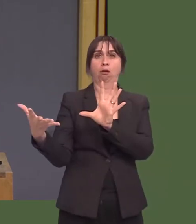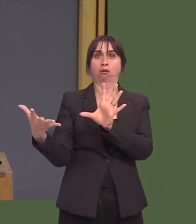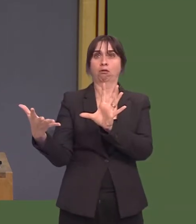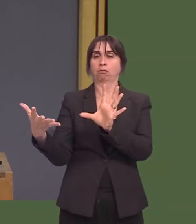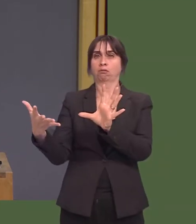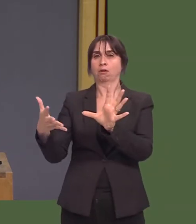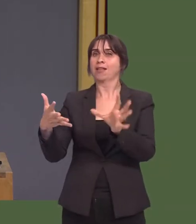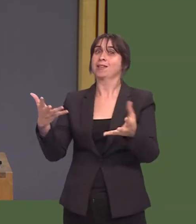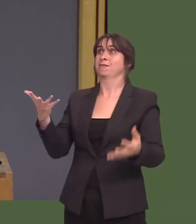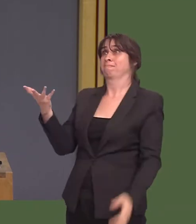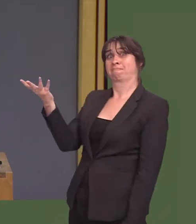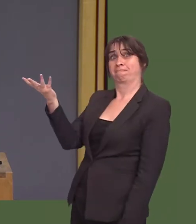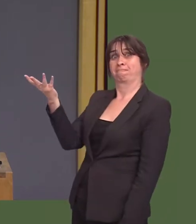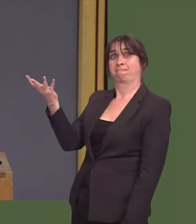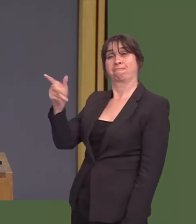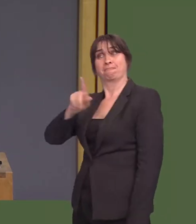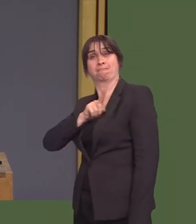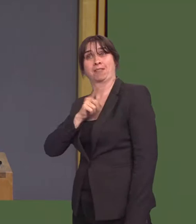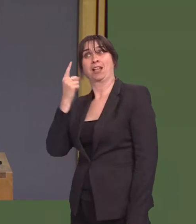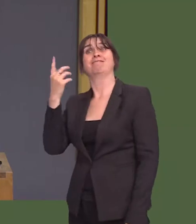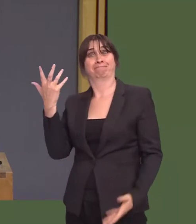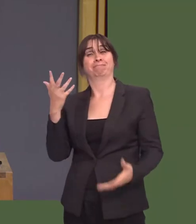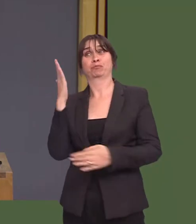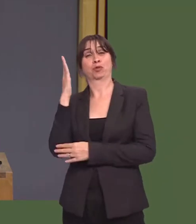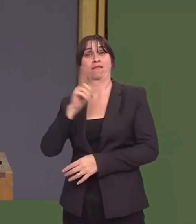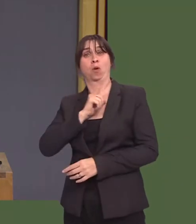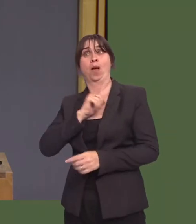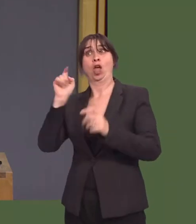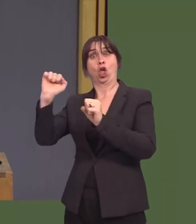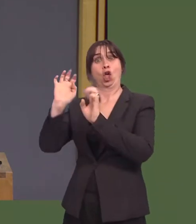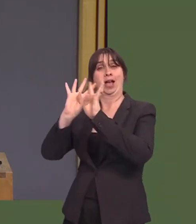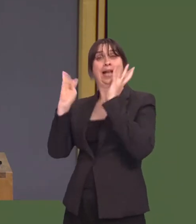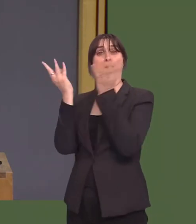by the fact that sheís appointed 16 Remainers to her Cabinet of 23.